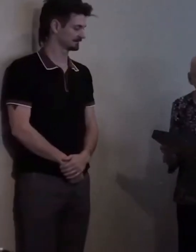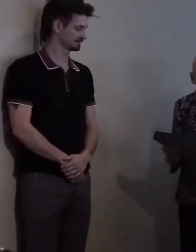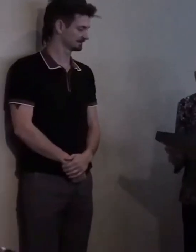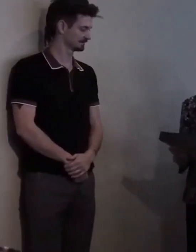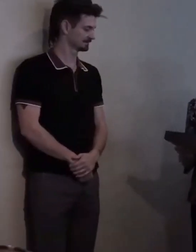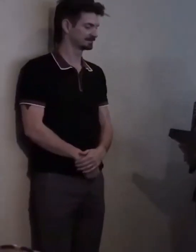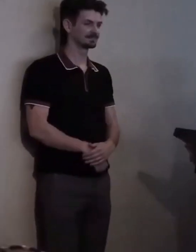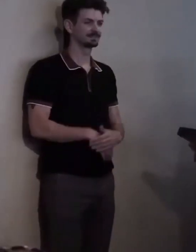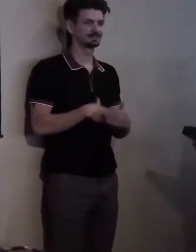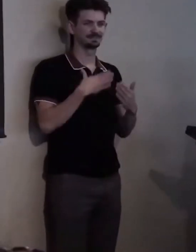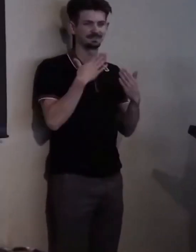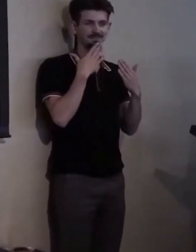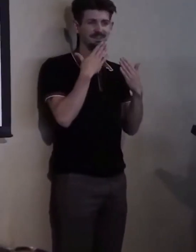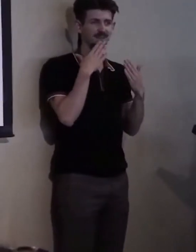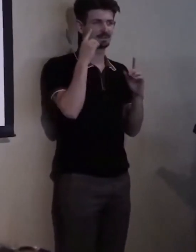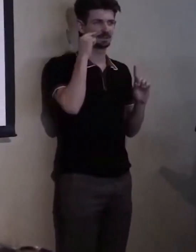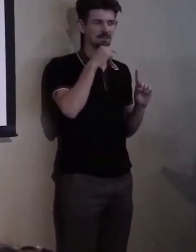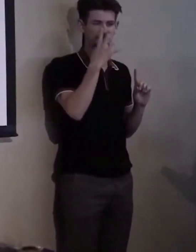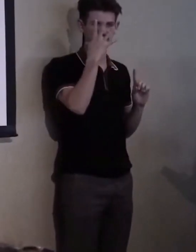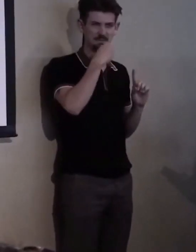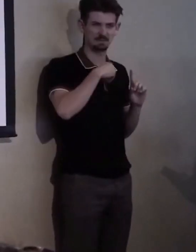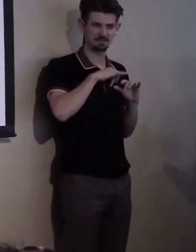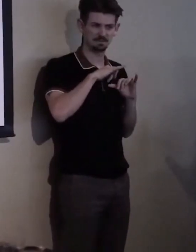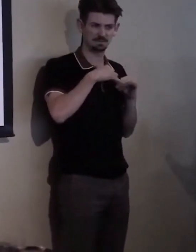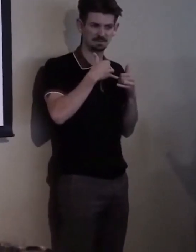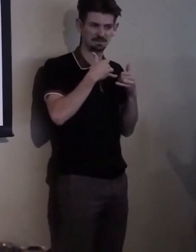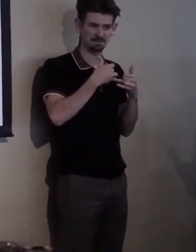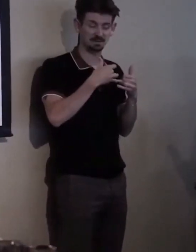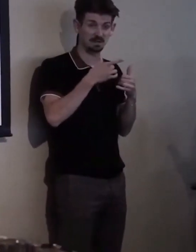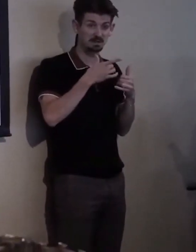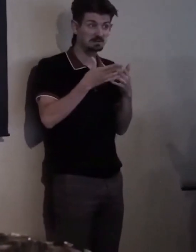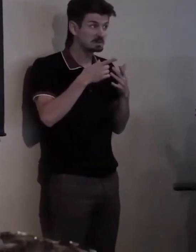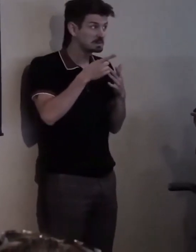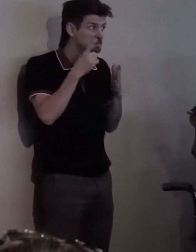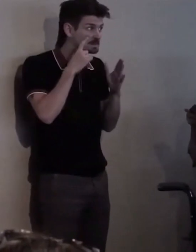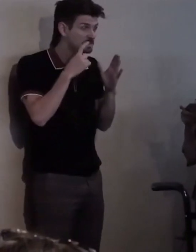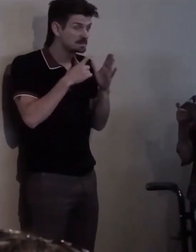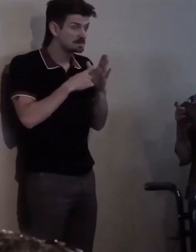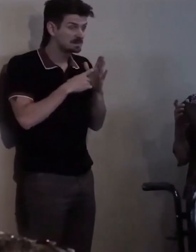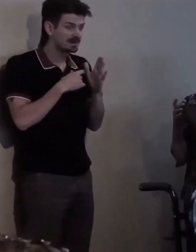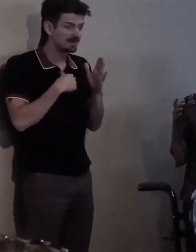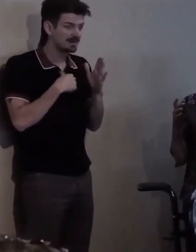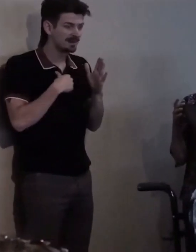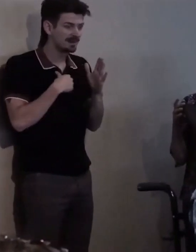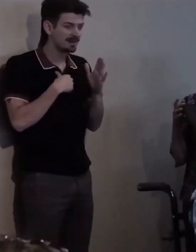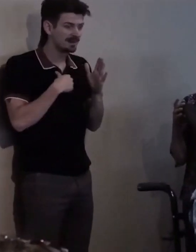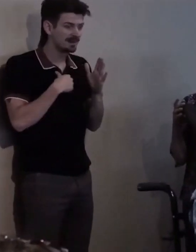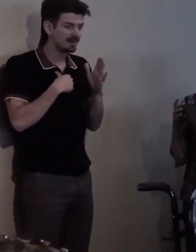And just so everybody notices, I am wearing West African tie dye.